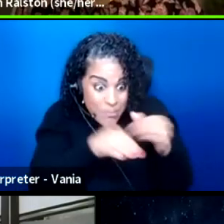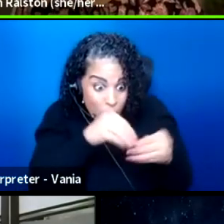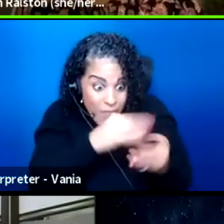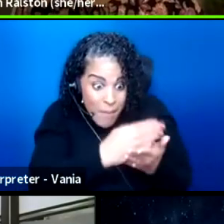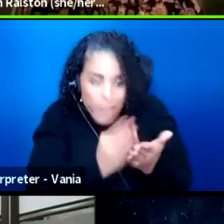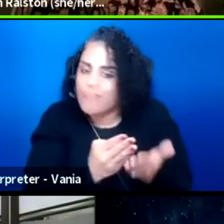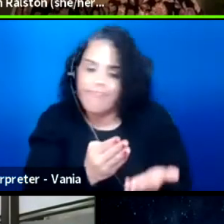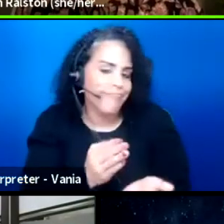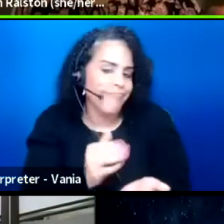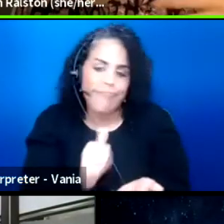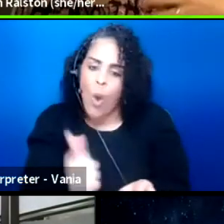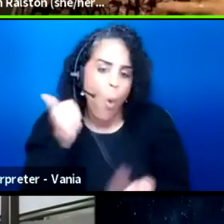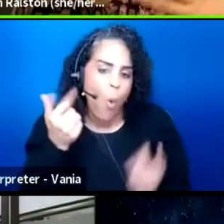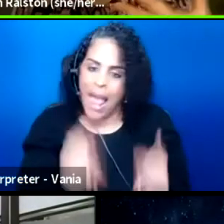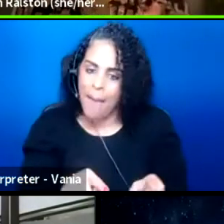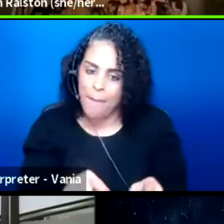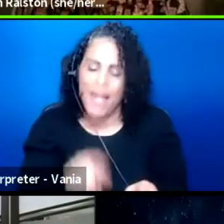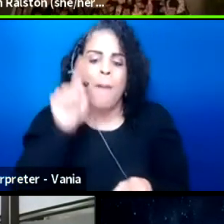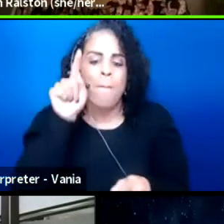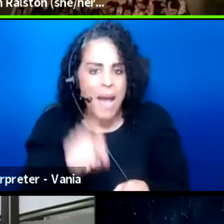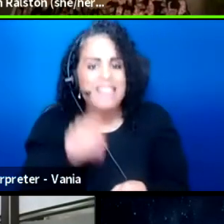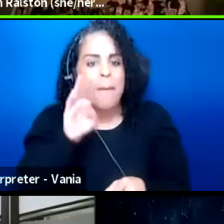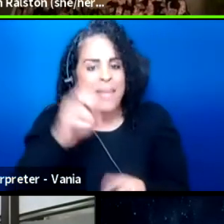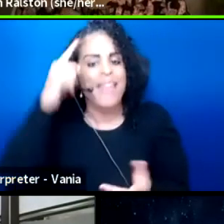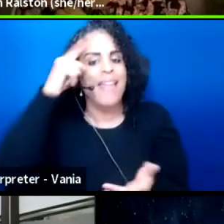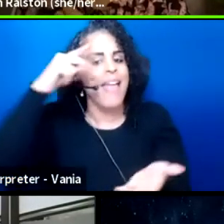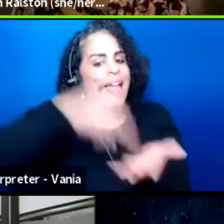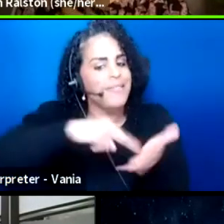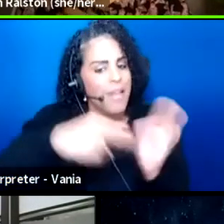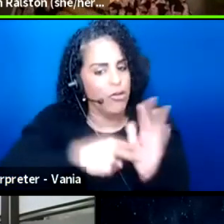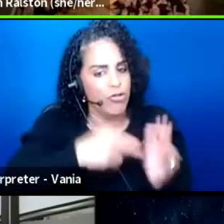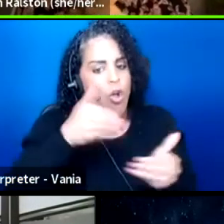So it has to be very, an intentional process